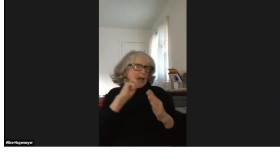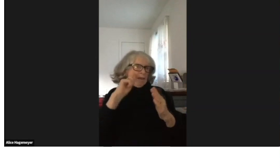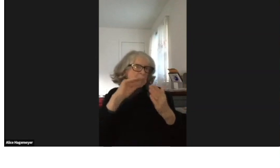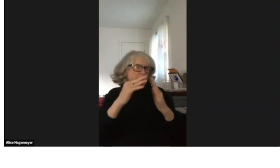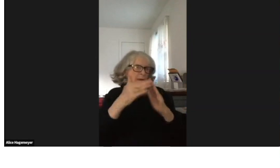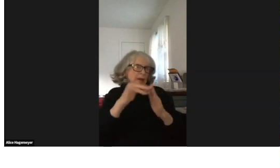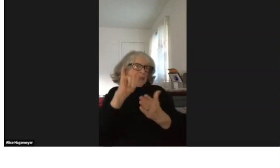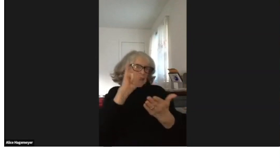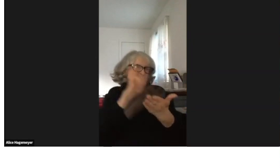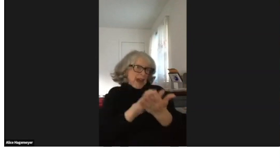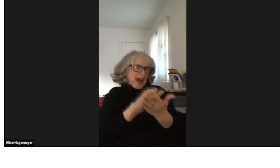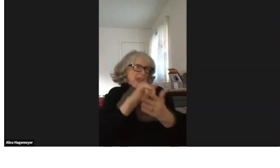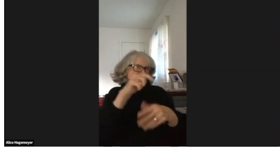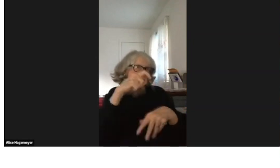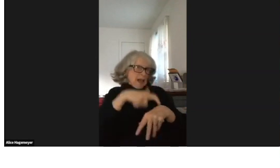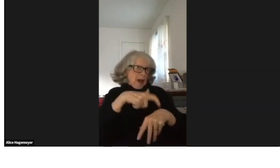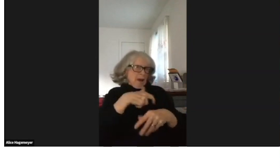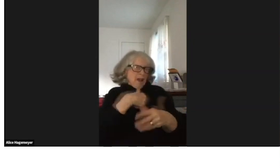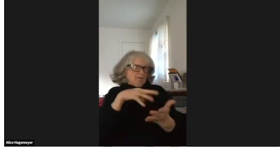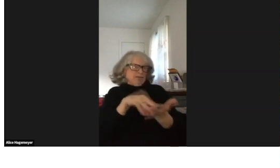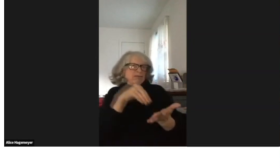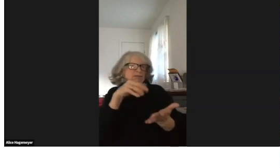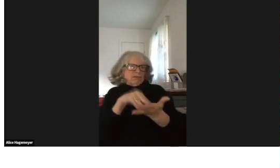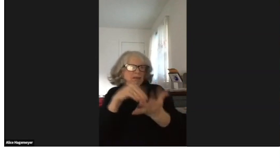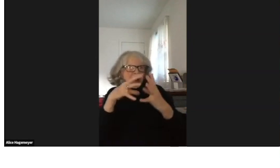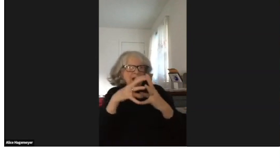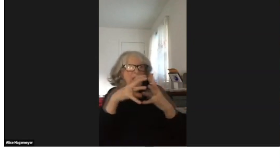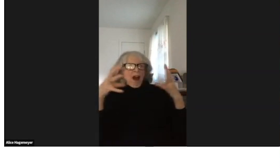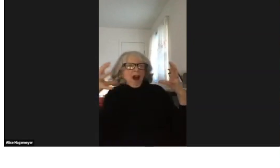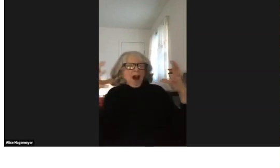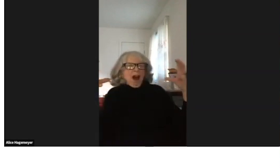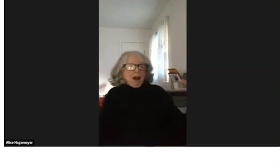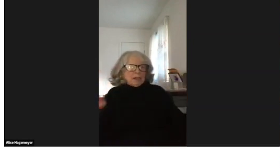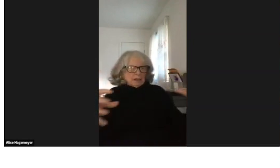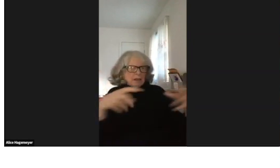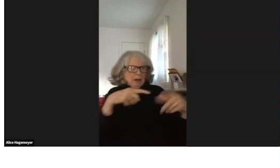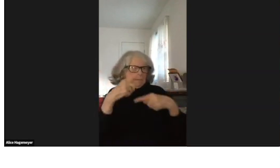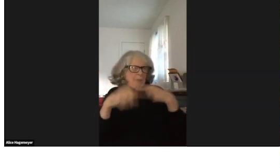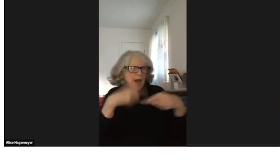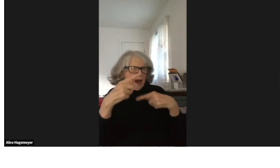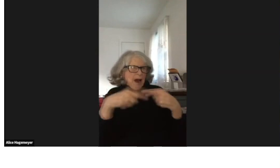And in the last 15 years, I was the librarian for the Deaf Community.